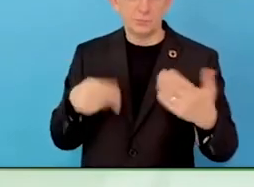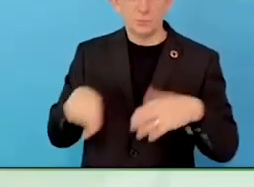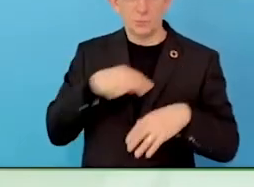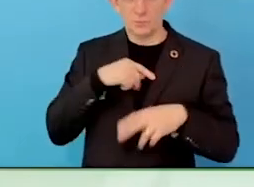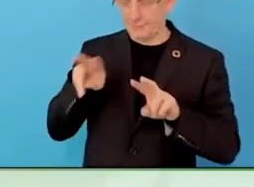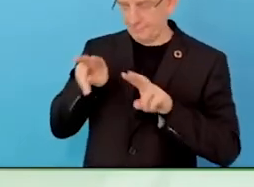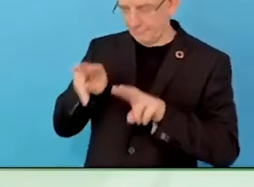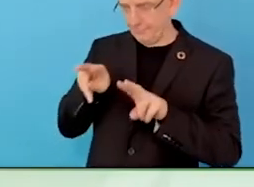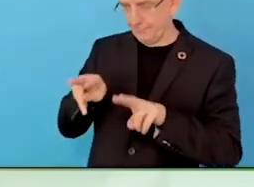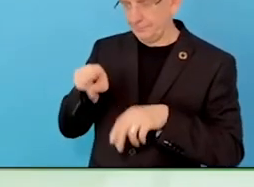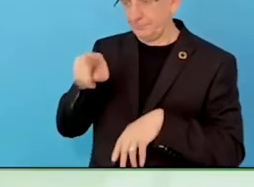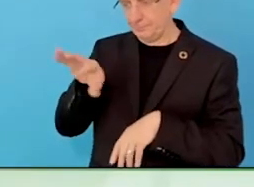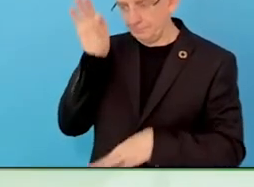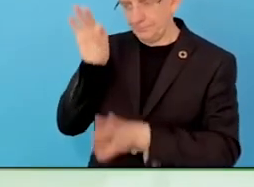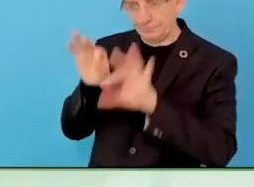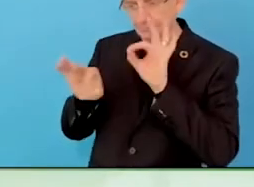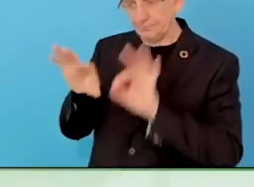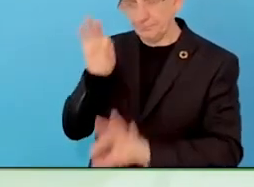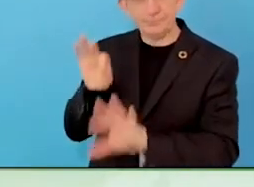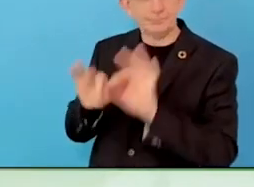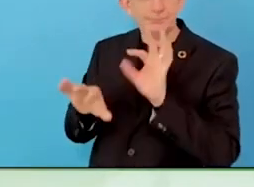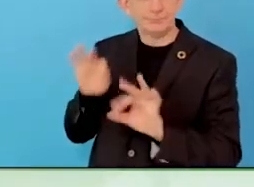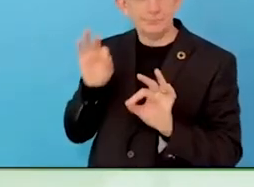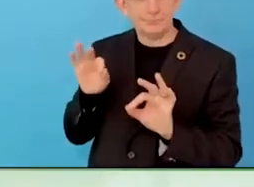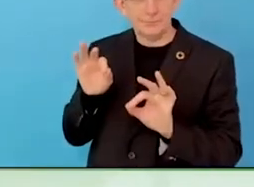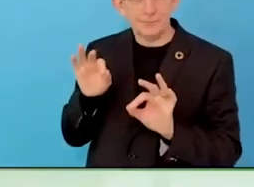they are. If they have particular needs.